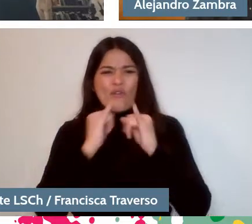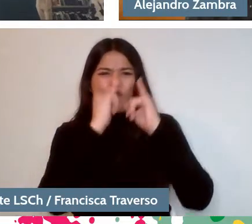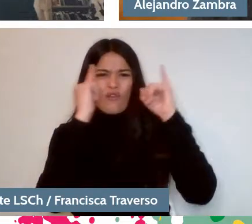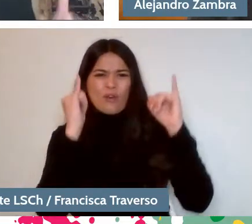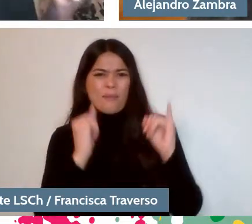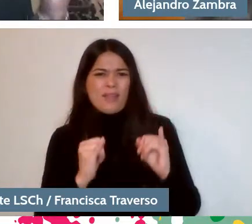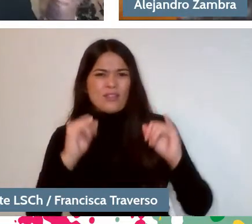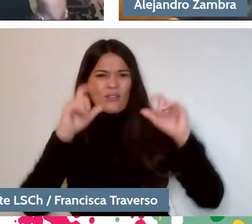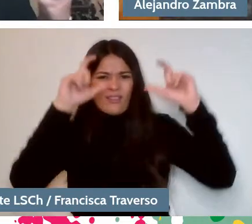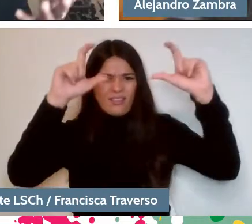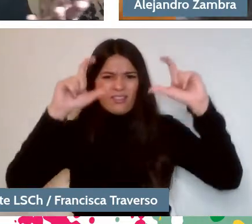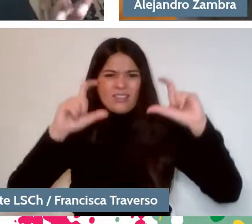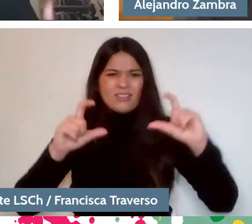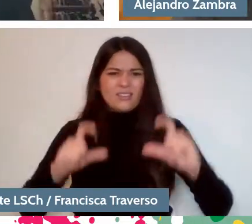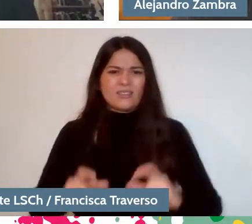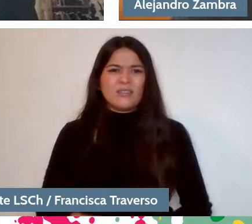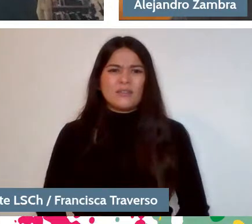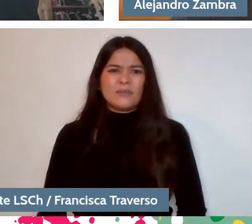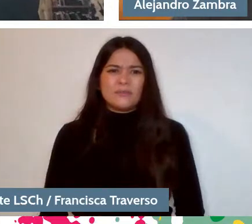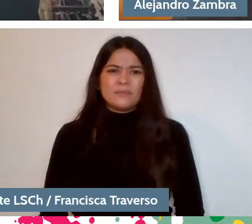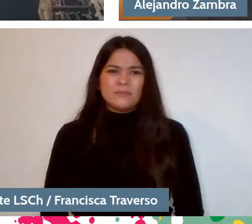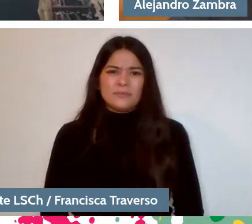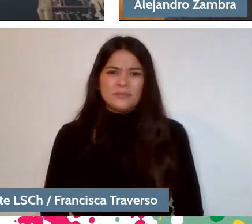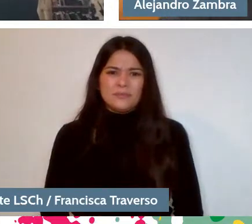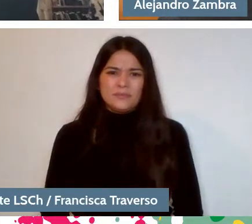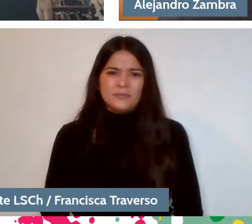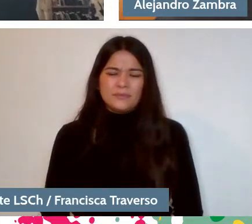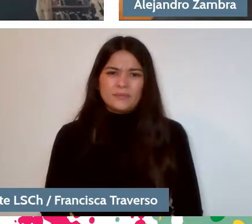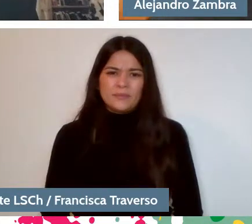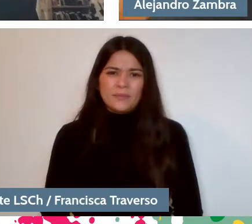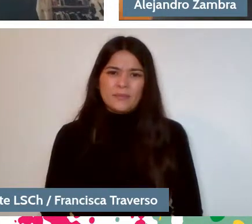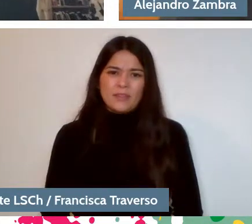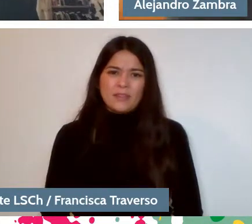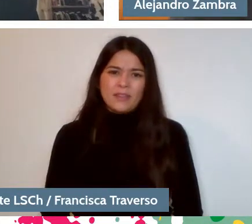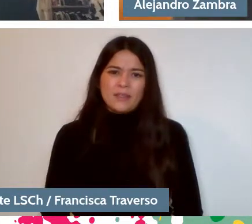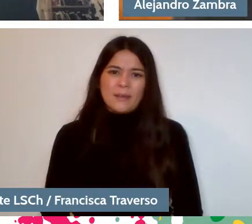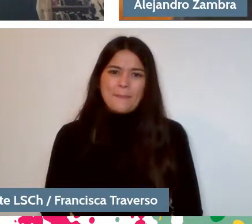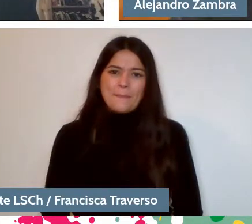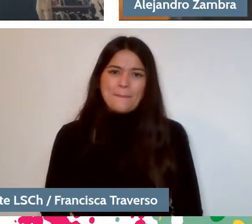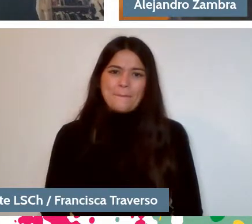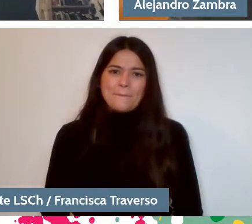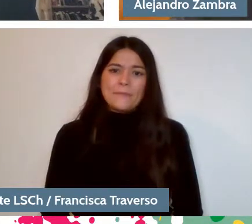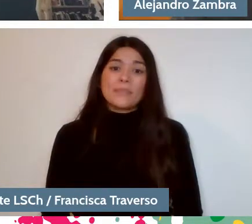As text, thinking about it like that. I mean, I've been... I'm reading it for the second time